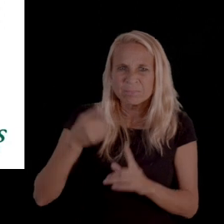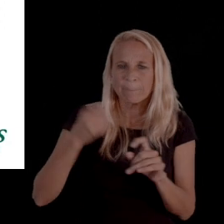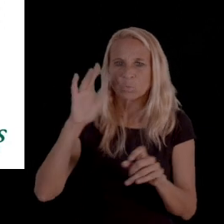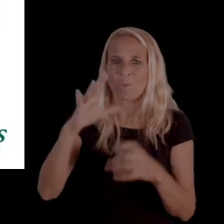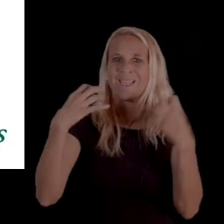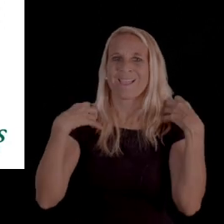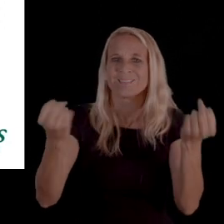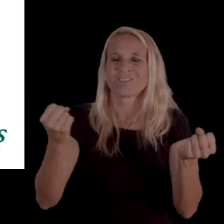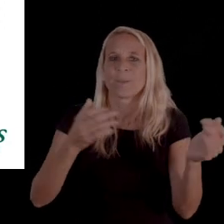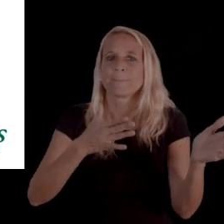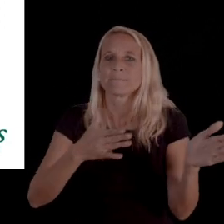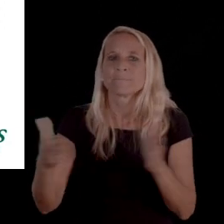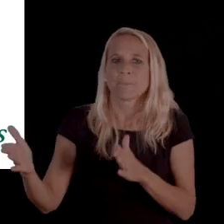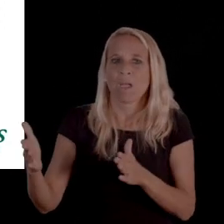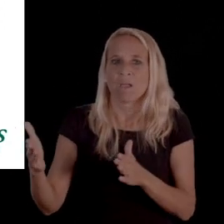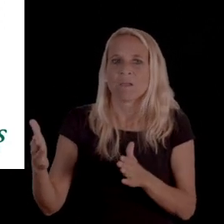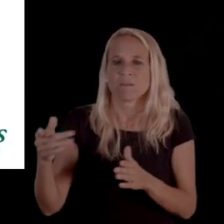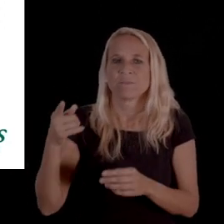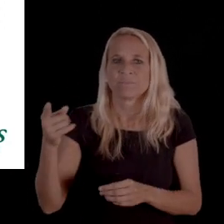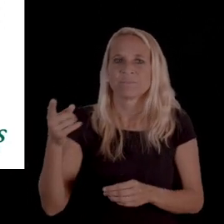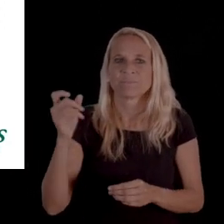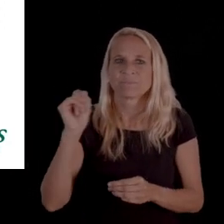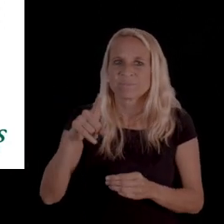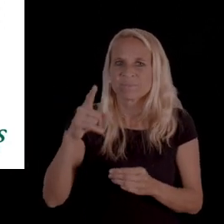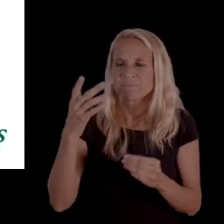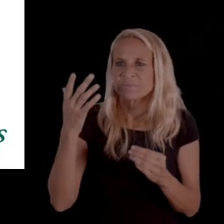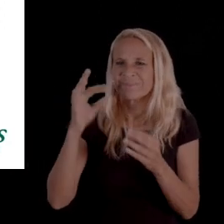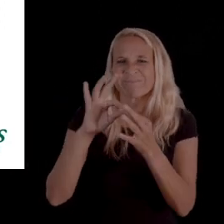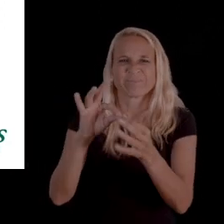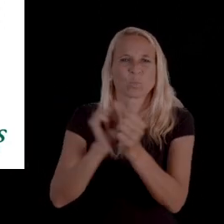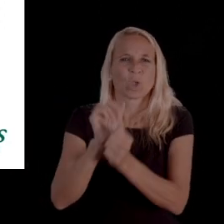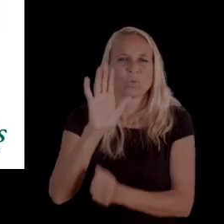from your health plan called your case file.